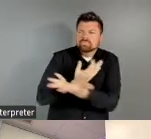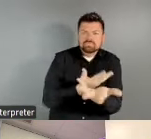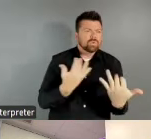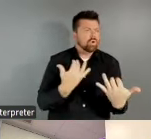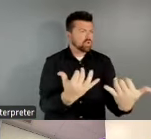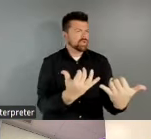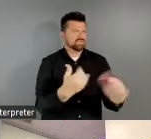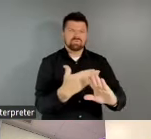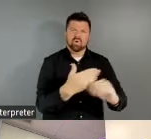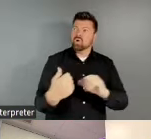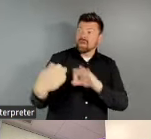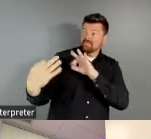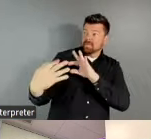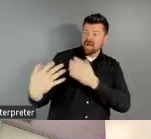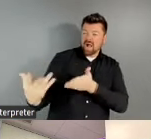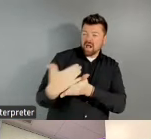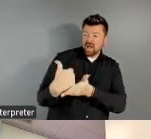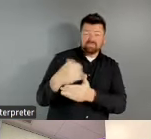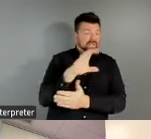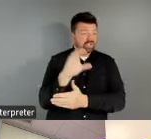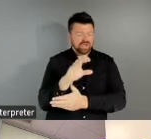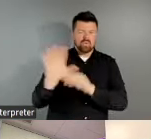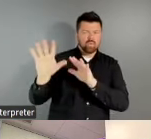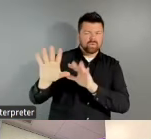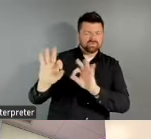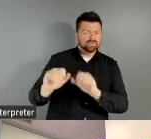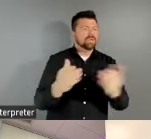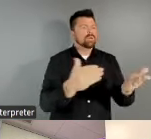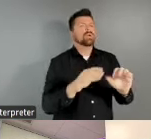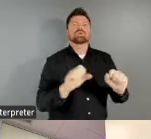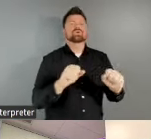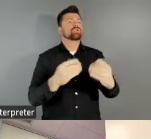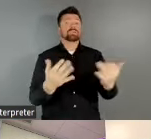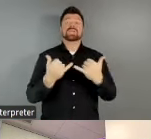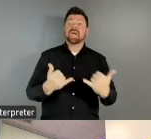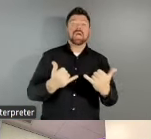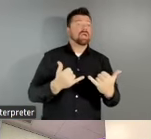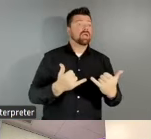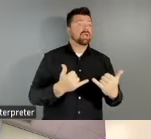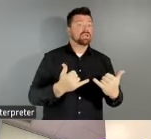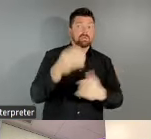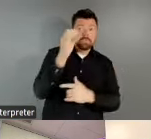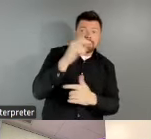from the session in Chicago, and we really hope to get some of that feedback from you all here today.